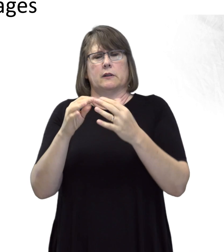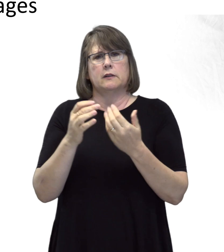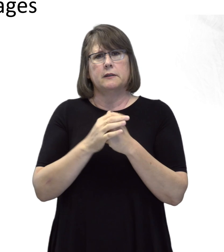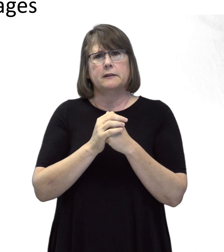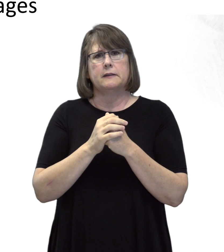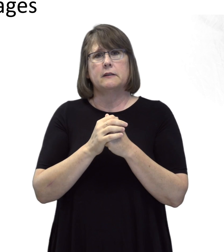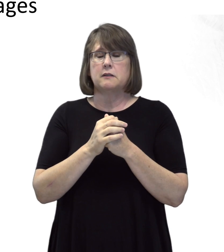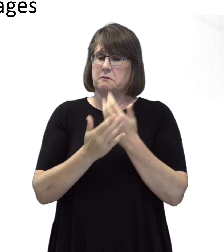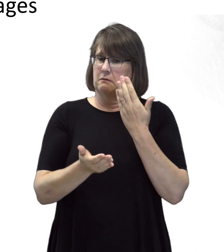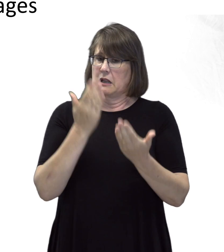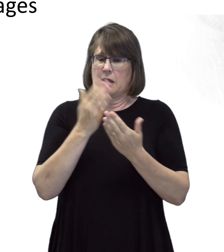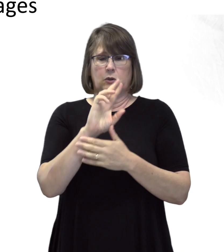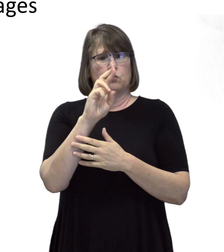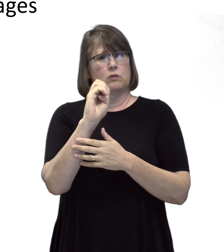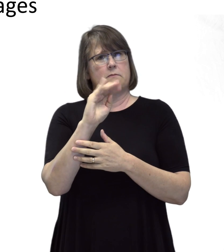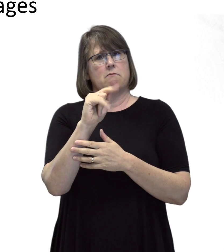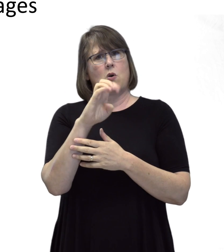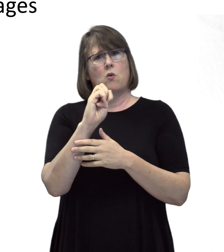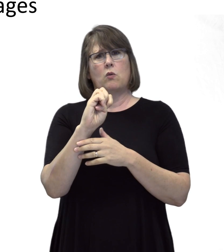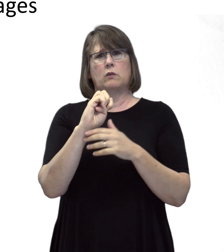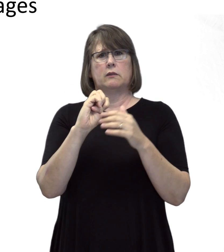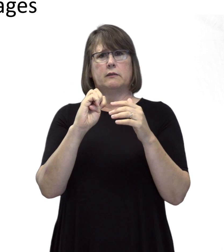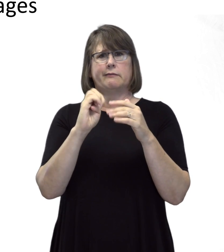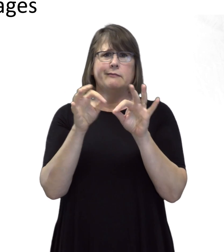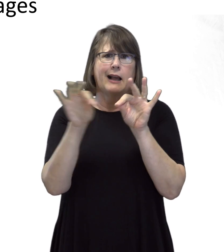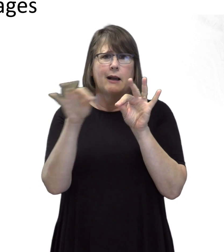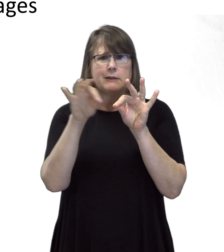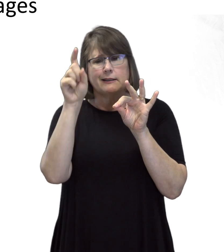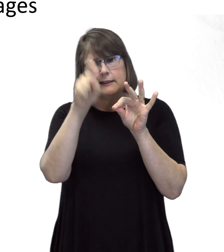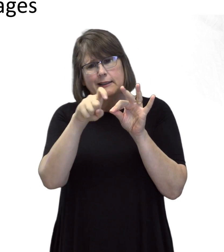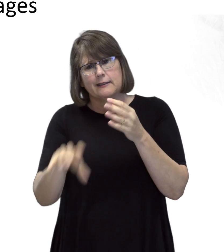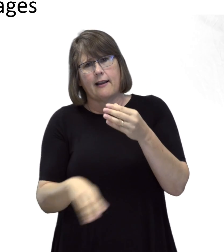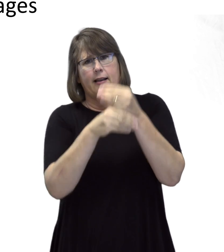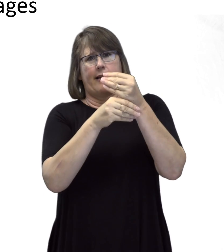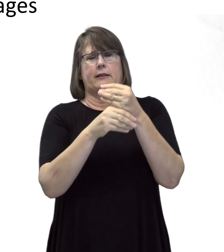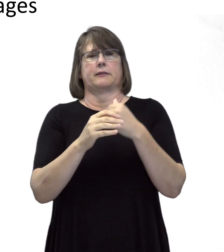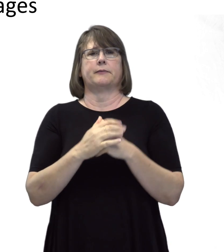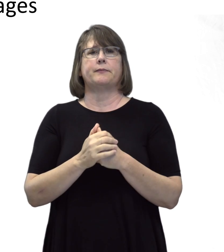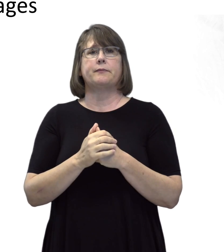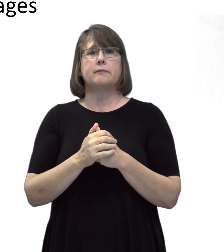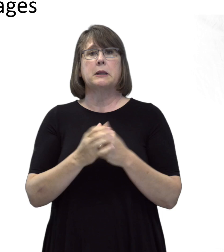and services, such as remote captioning, may need to be added.